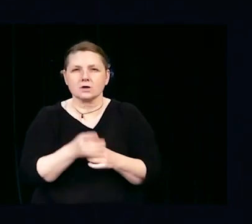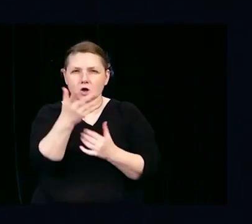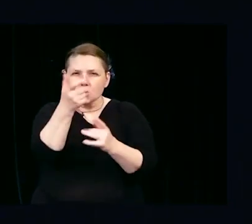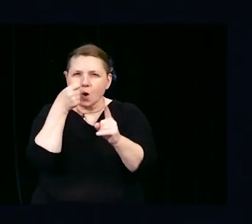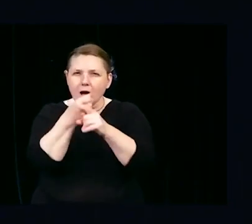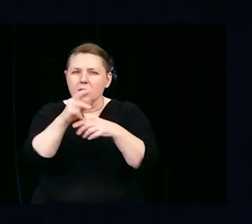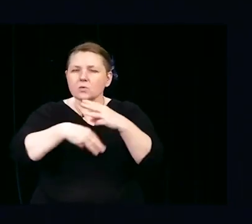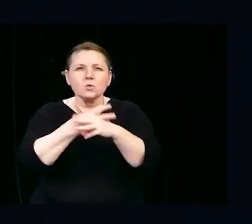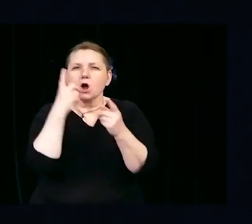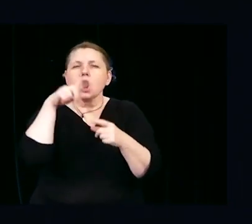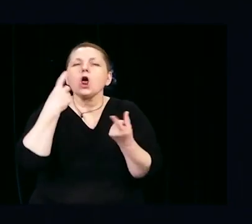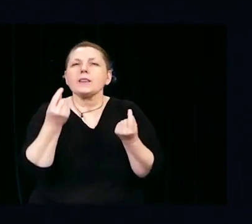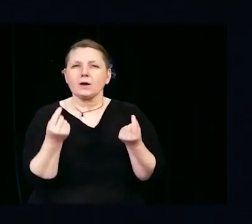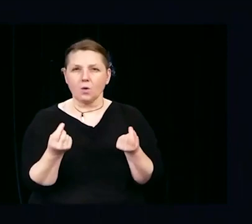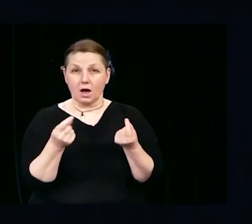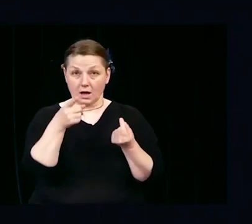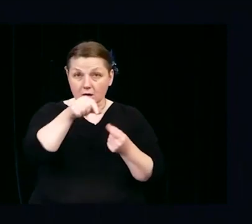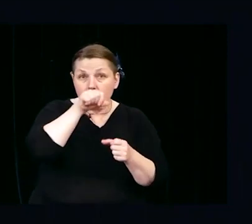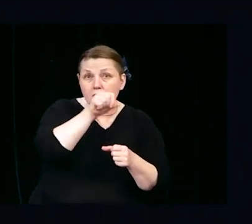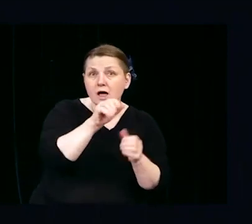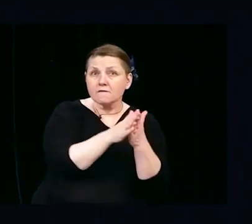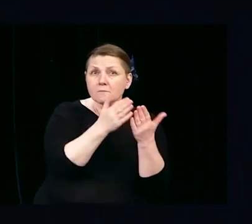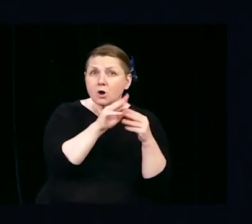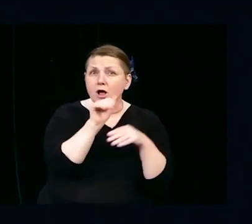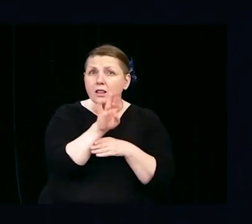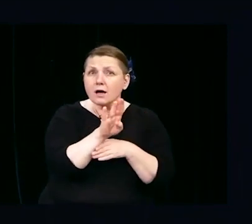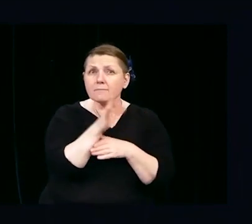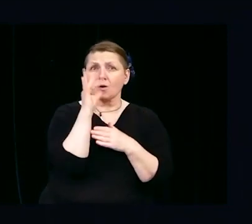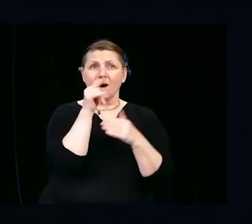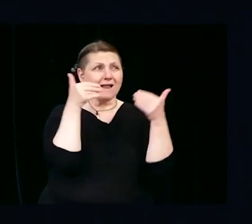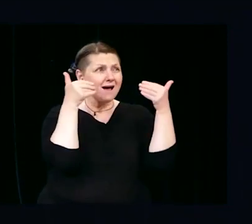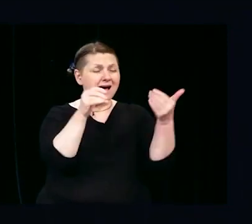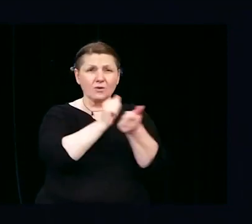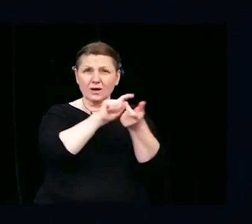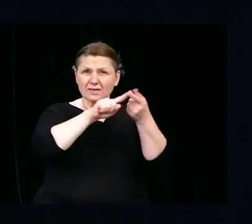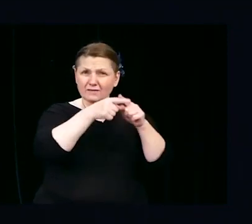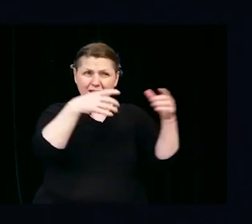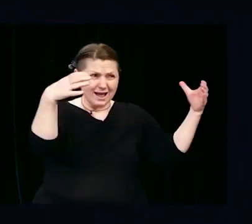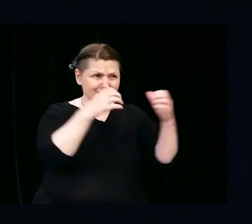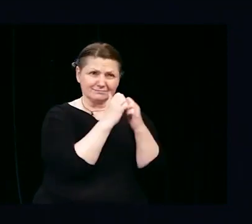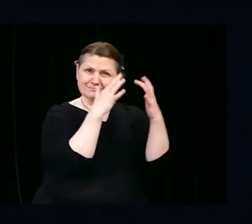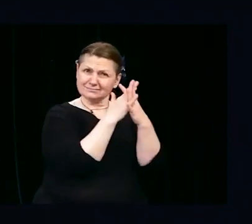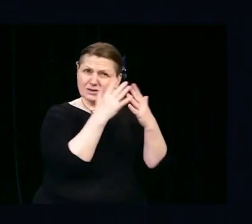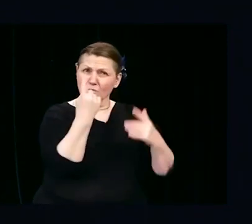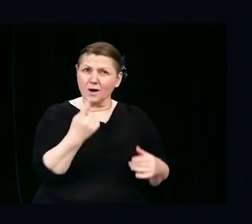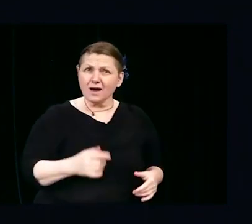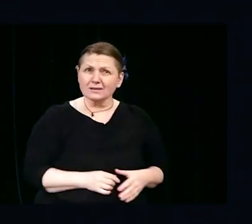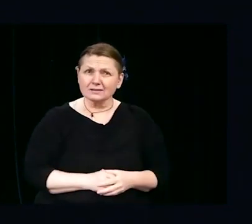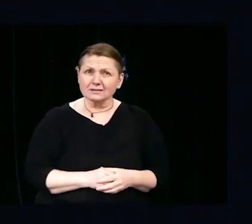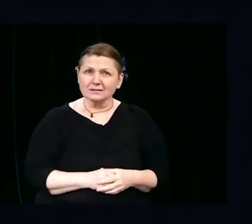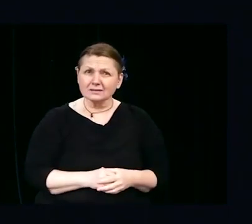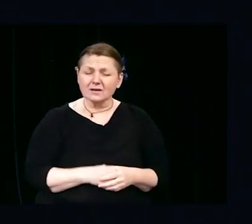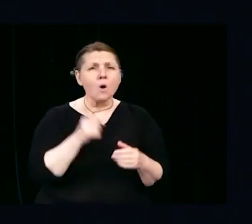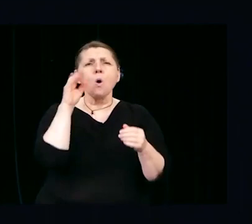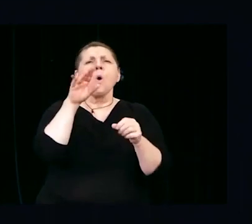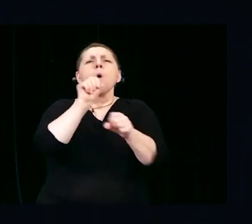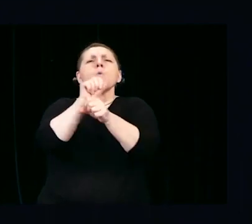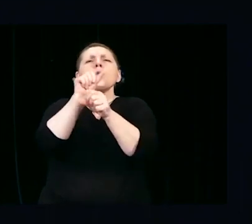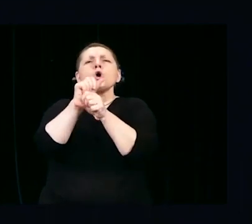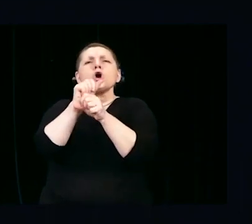Do you love book clubs? Why not start one with friends or at work focused on anti racism and equity?